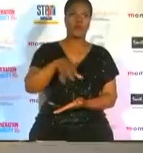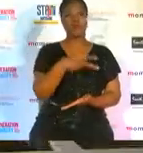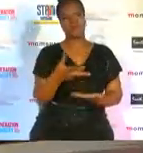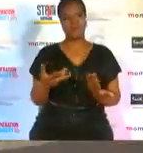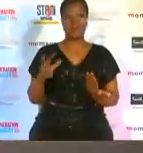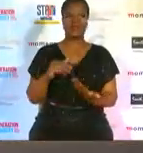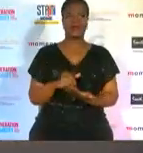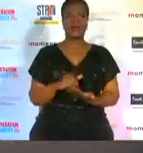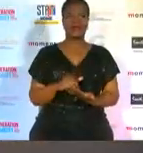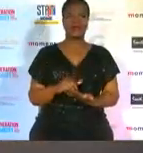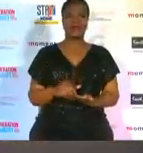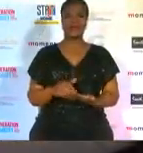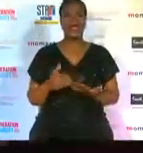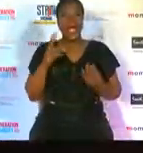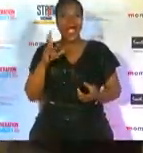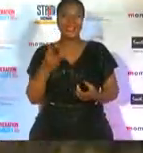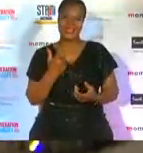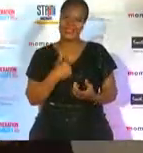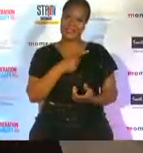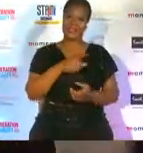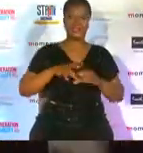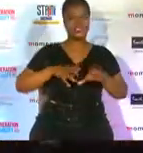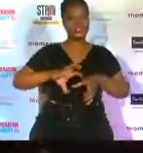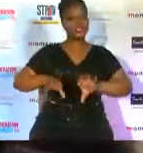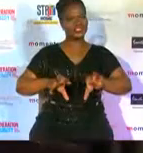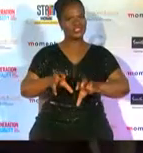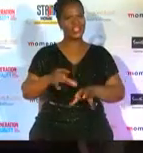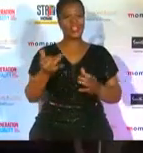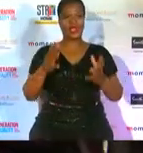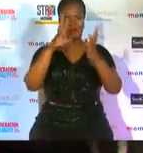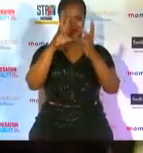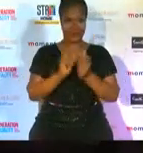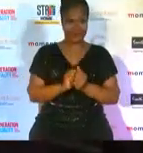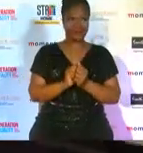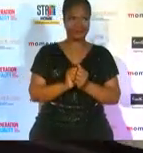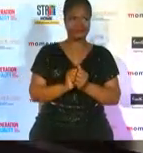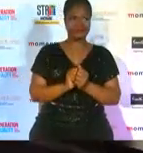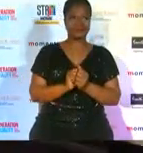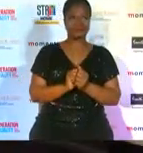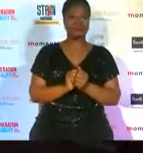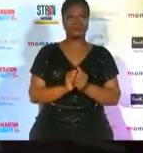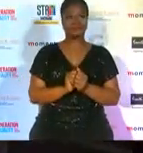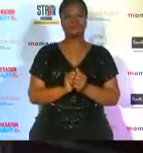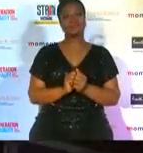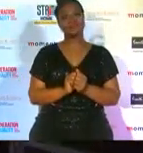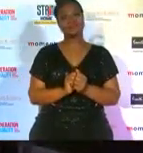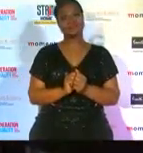uh we've got the dj here that's wrapping things up for us have you enjoyed your evening it's been so great it's spectacular the ladies are